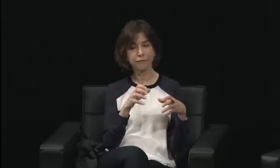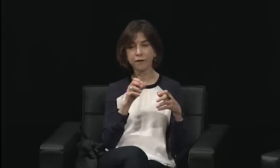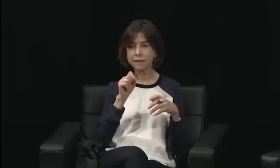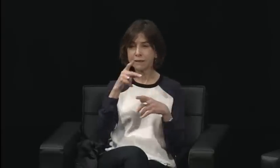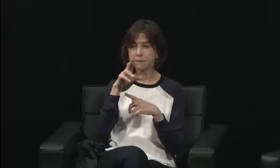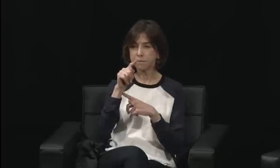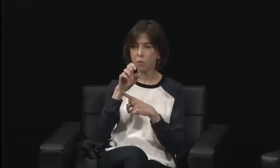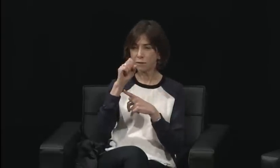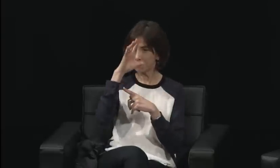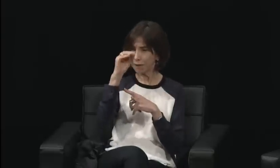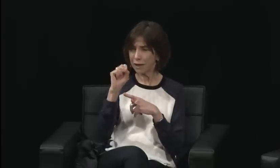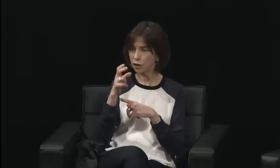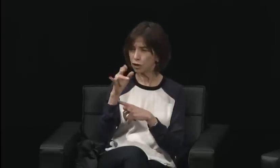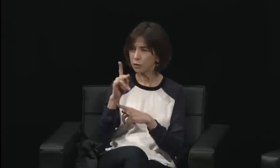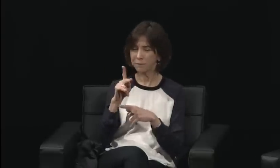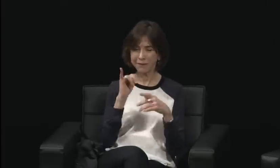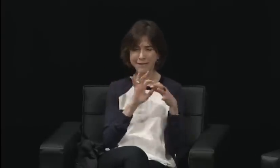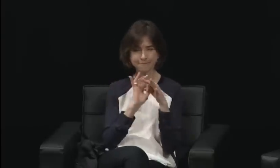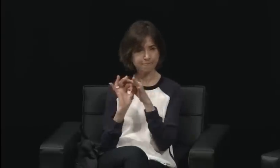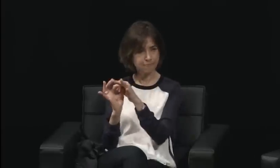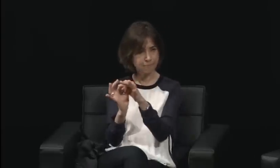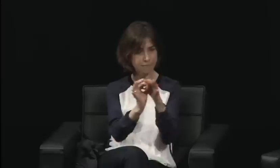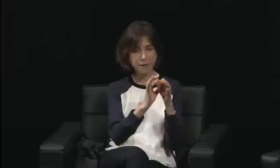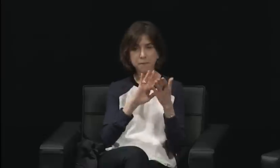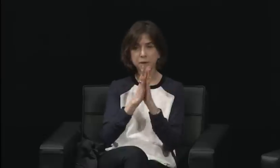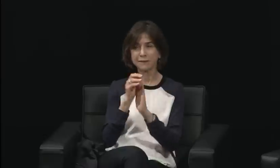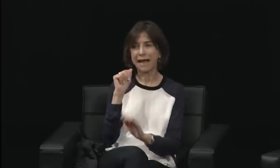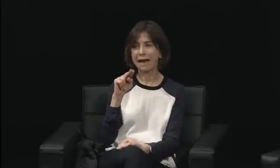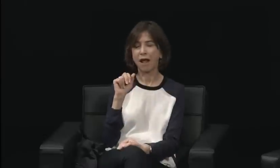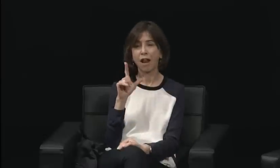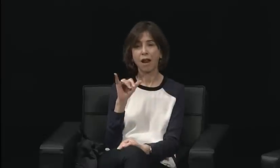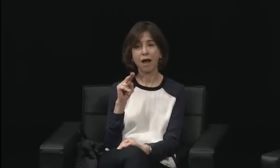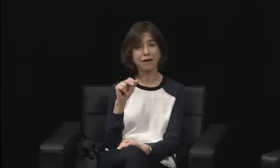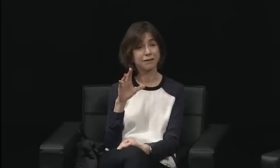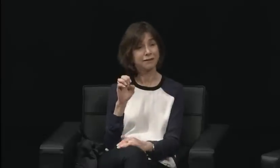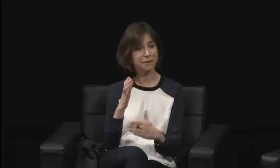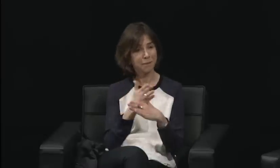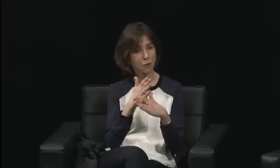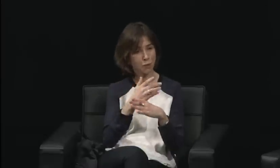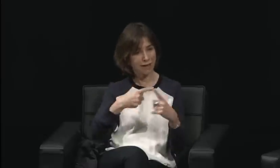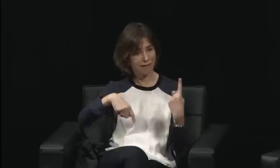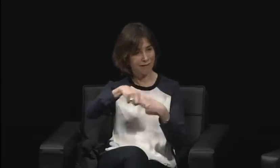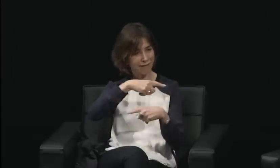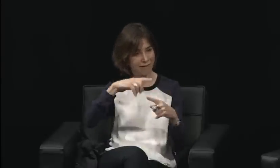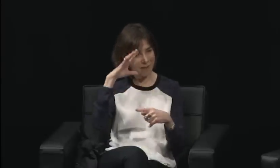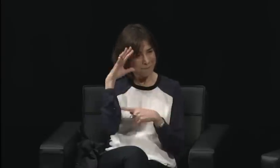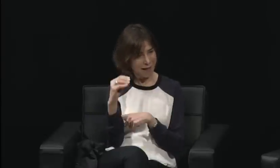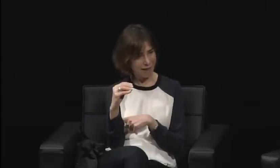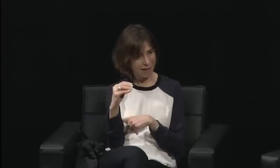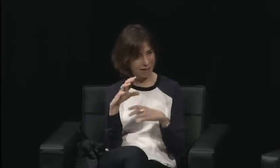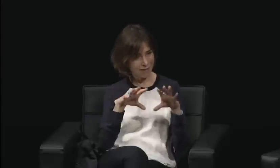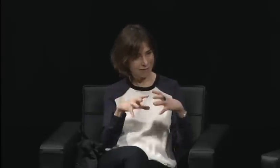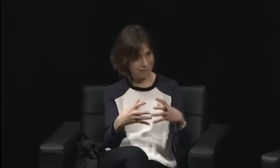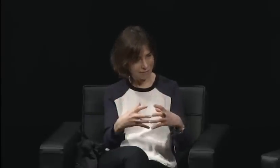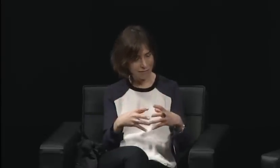It is important to recognize that this movement was about deaf people.